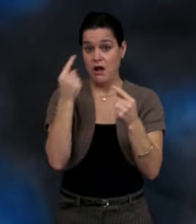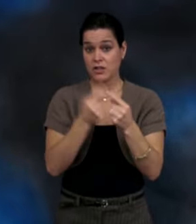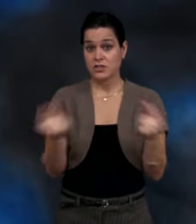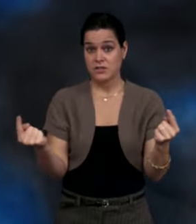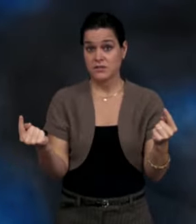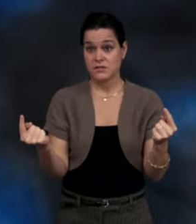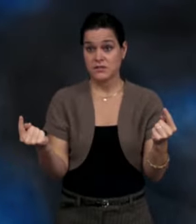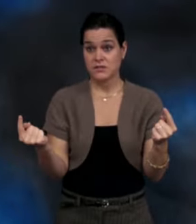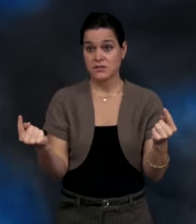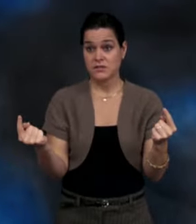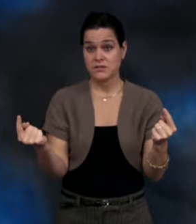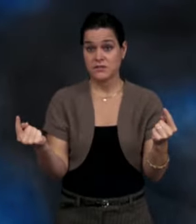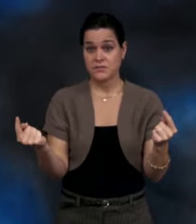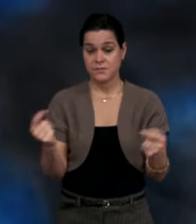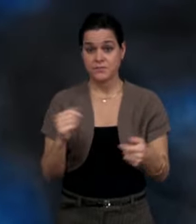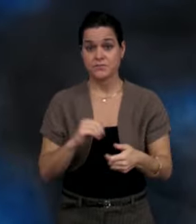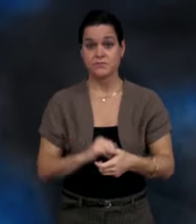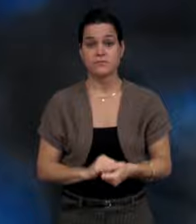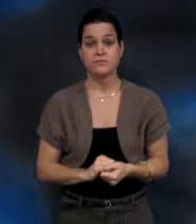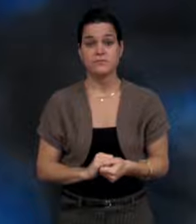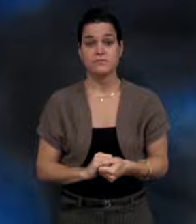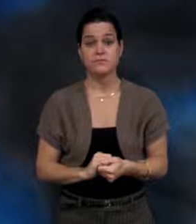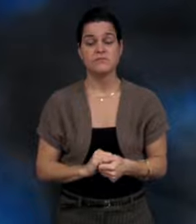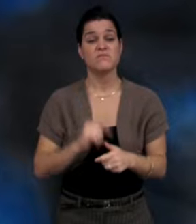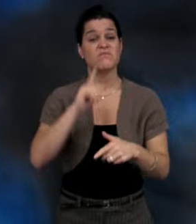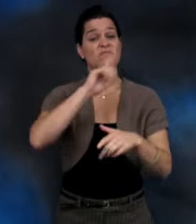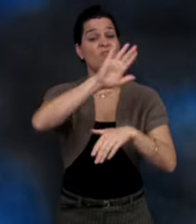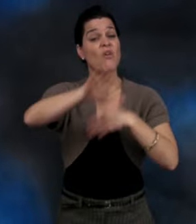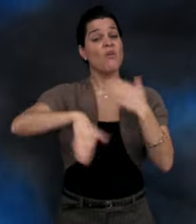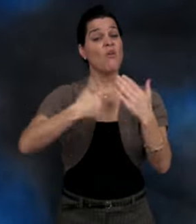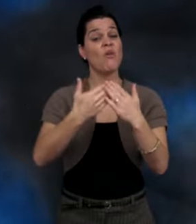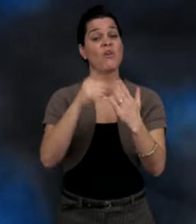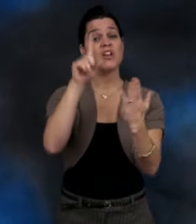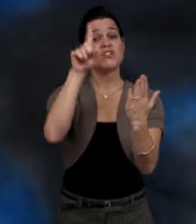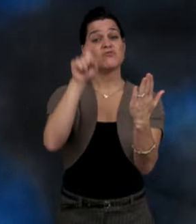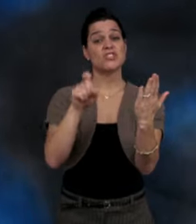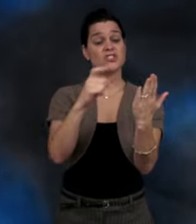is very important that you notify the clinician right away should you have any allergies.